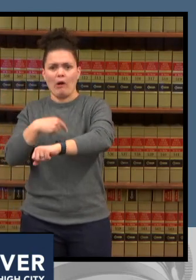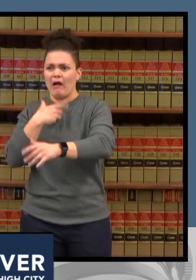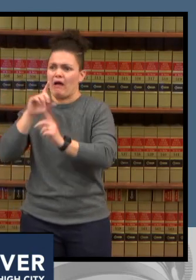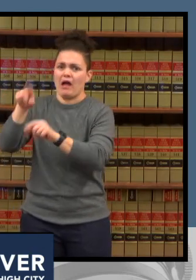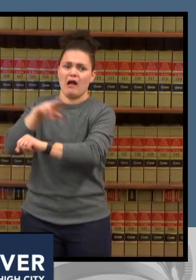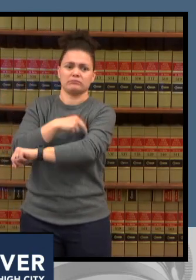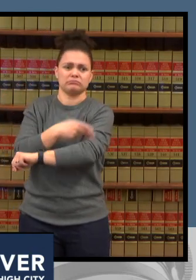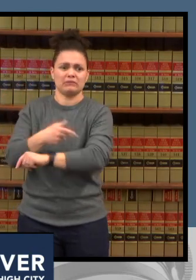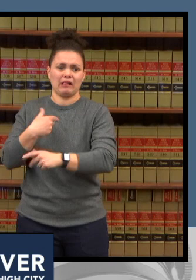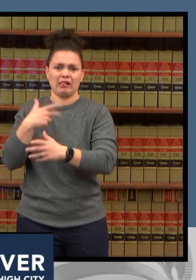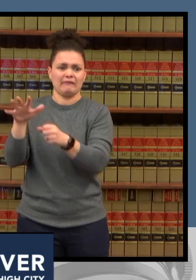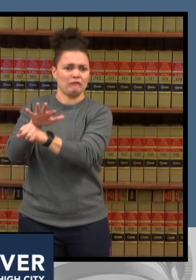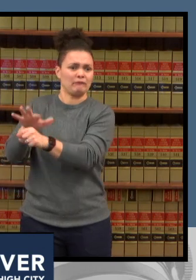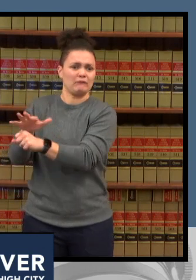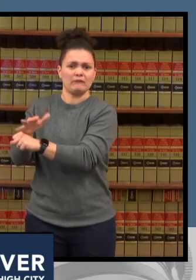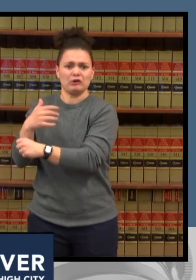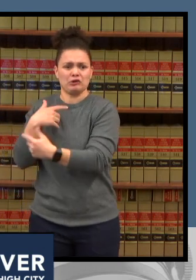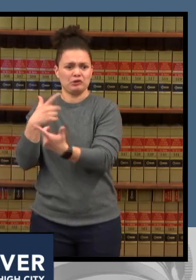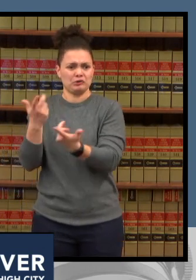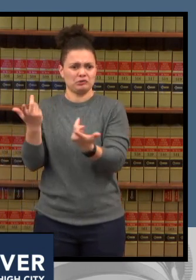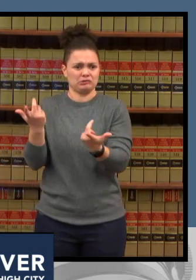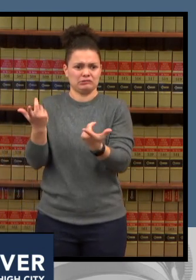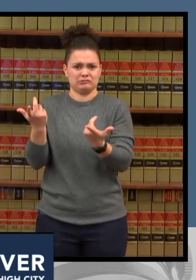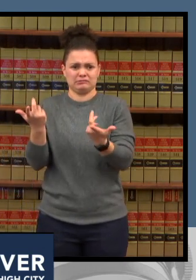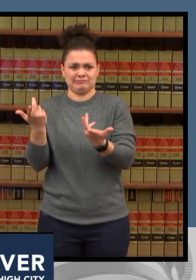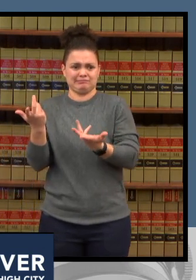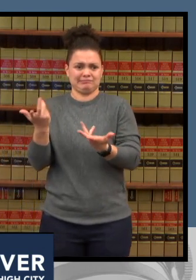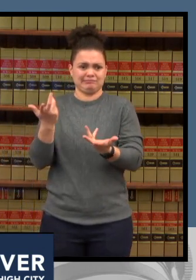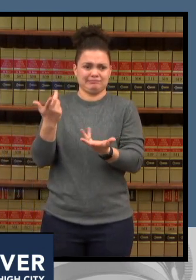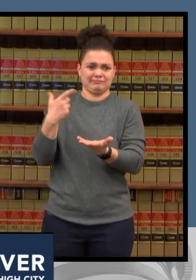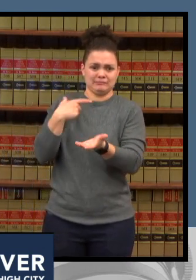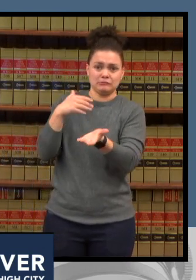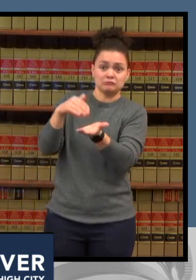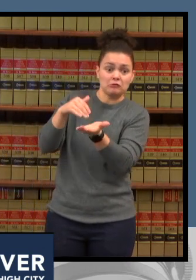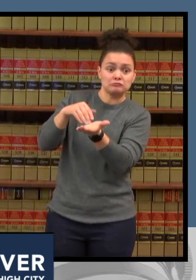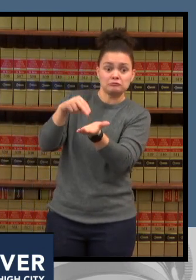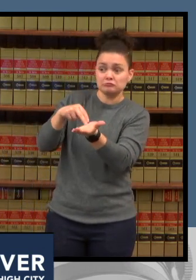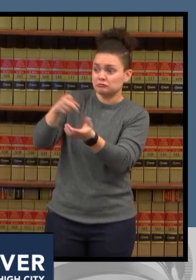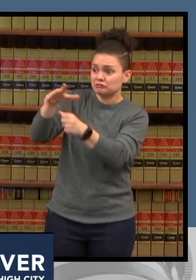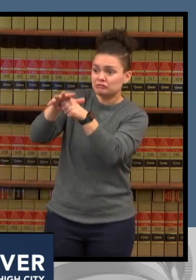the media in terms of the pressure the stress on hospital systems and just the fear of walking in